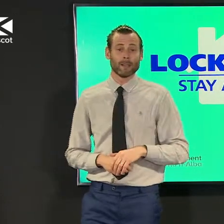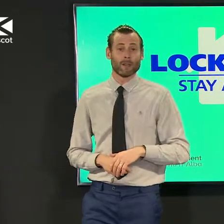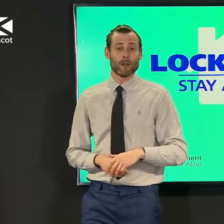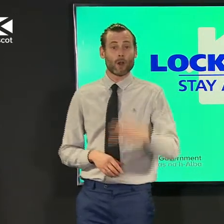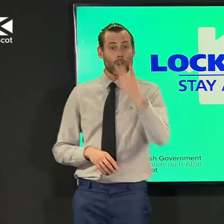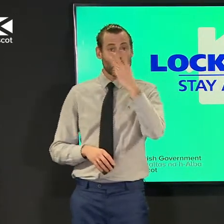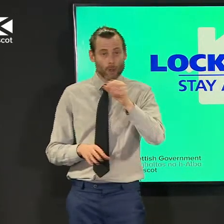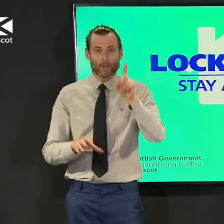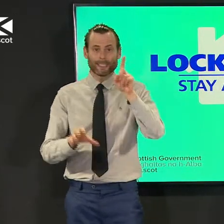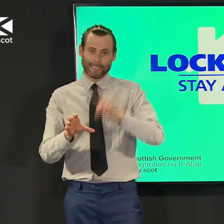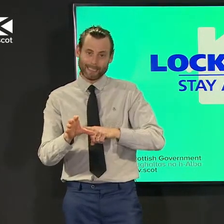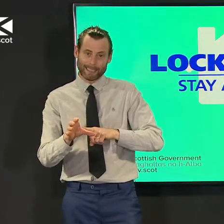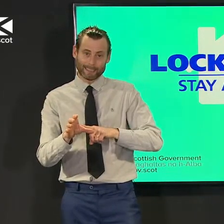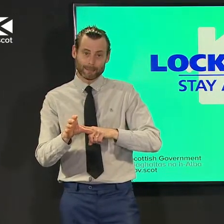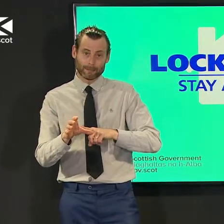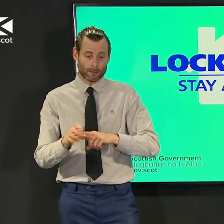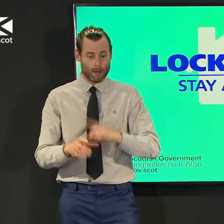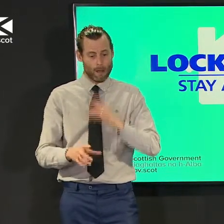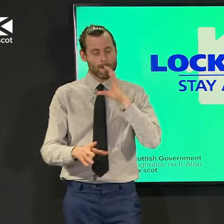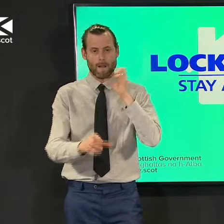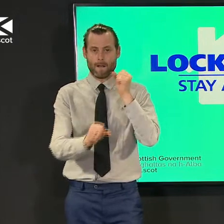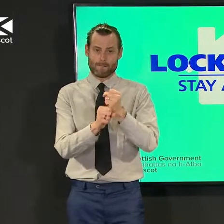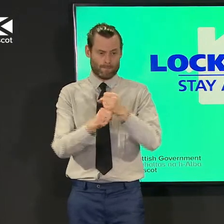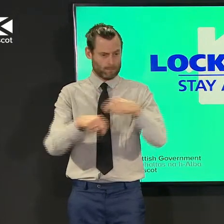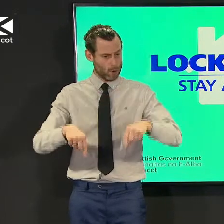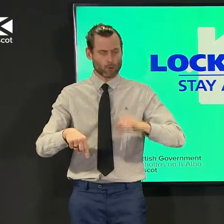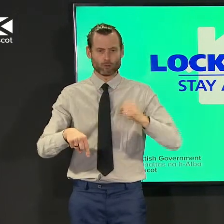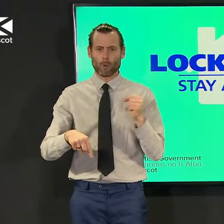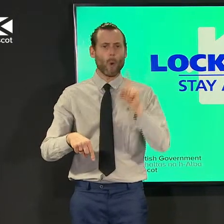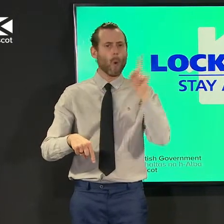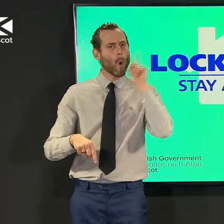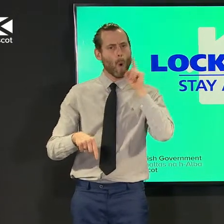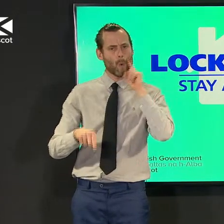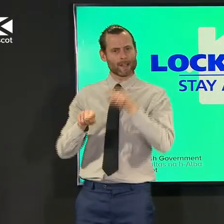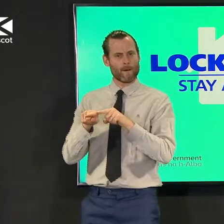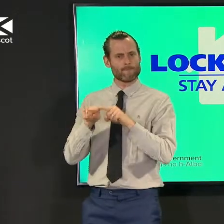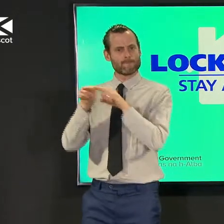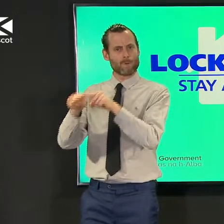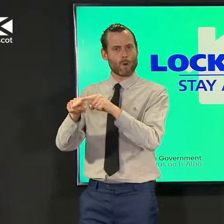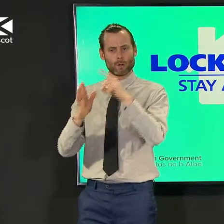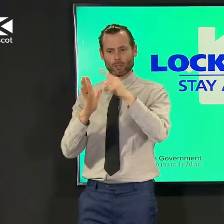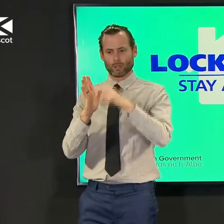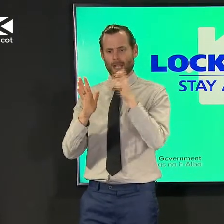government in scotland has gone against the advice of the jcvi and there's a really good reason for